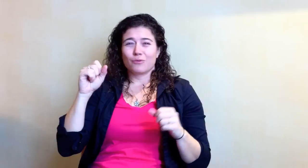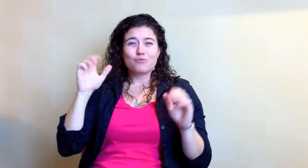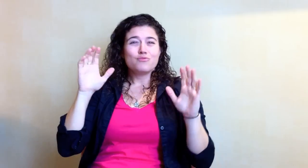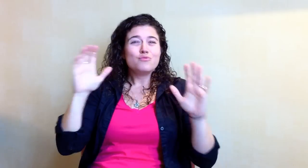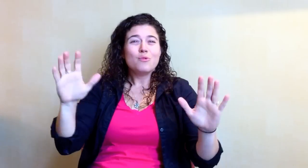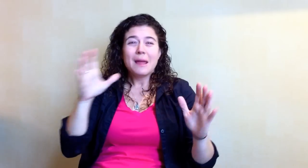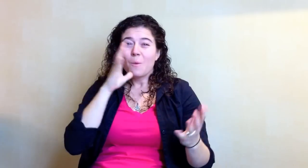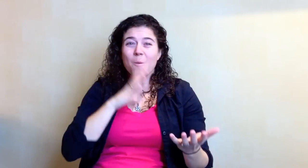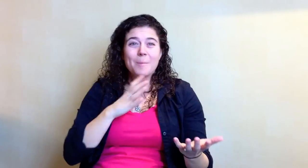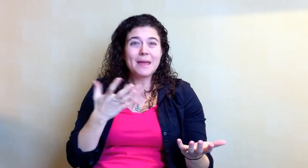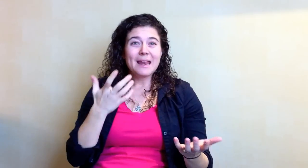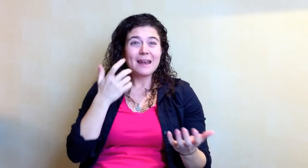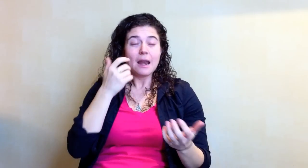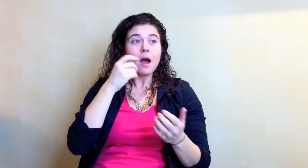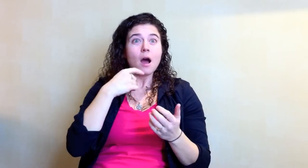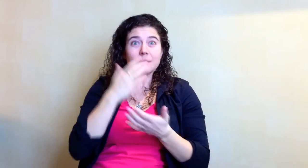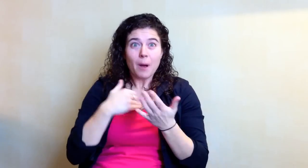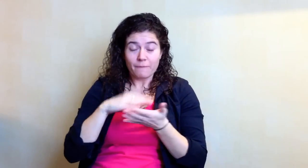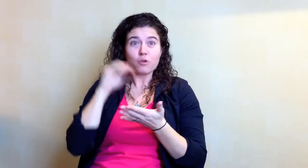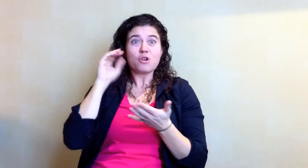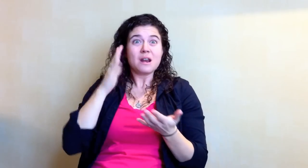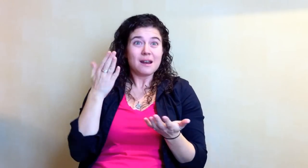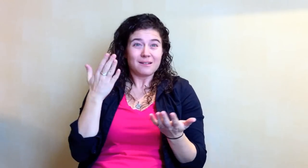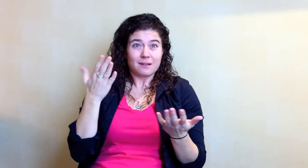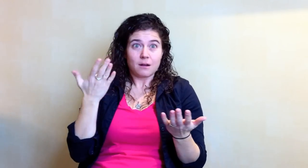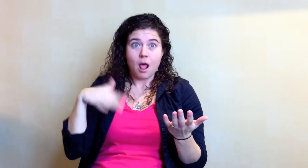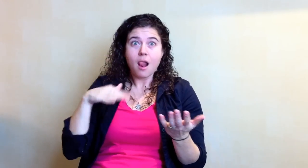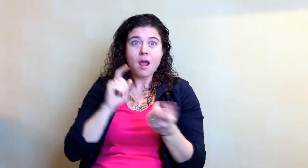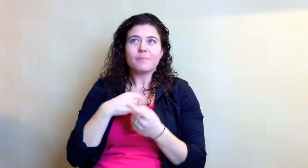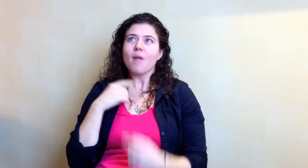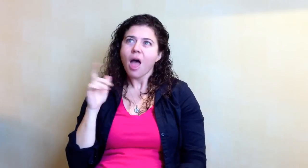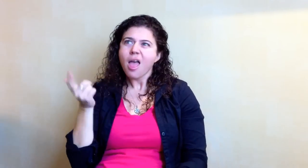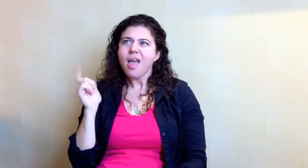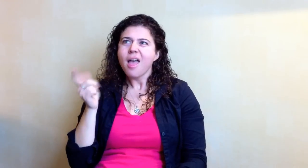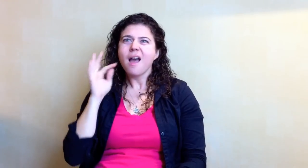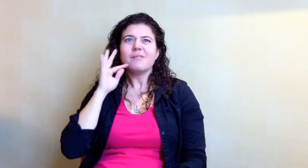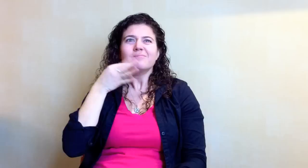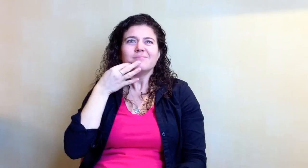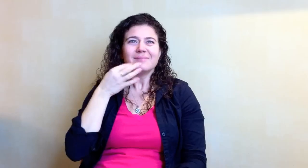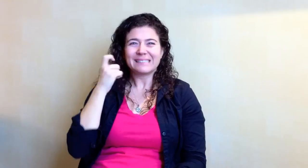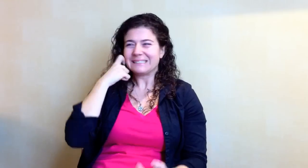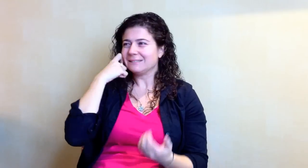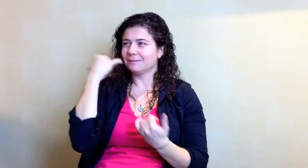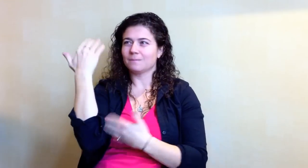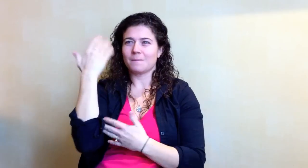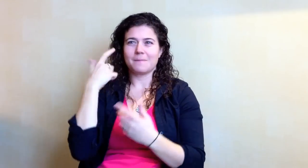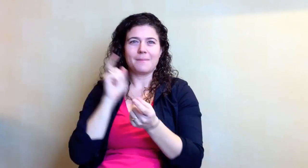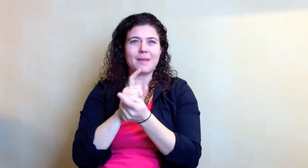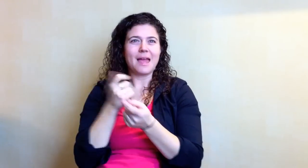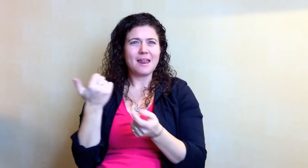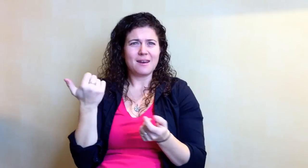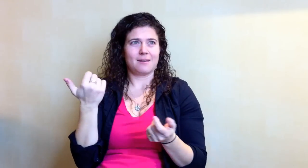are such great women. Some I’ve learned and have not met. Wow, that is cool. Just this morning, I met one.